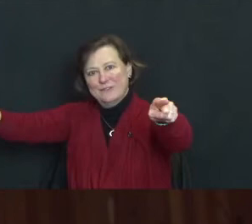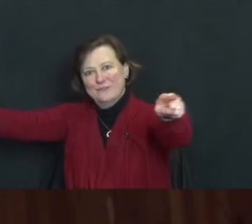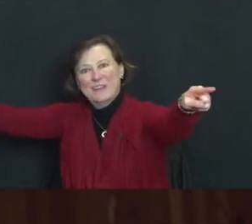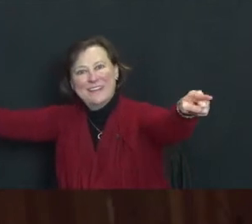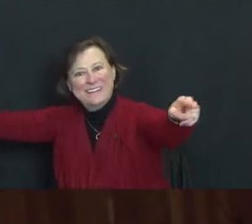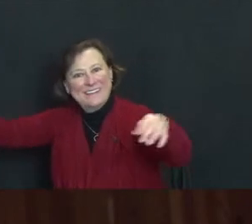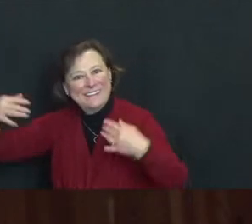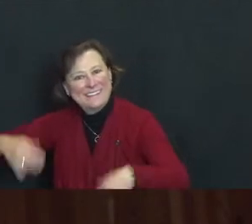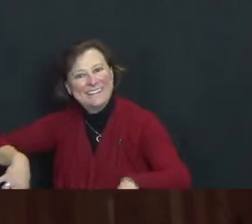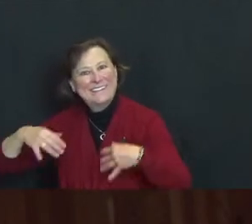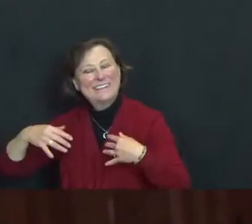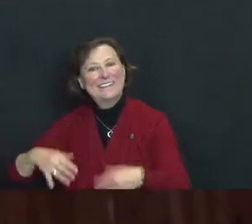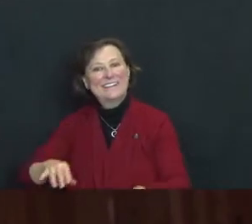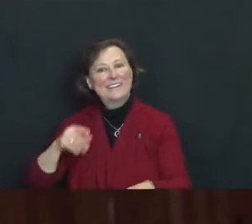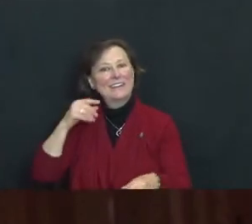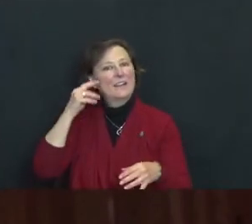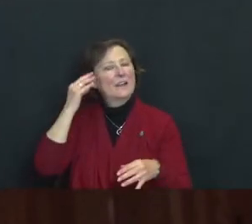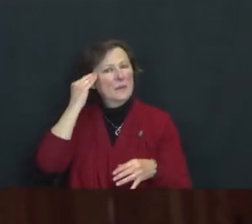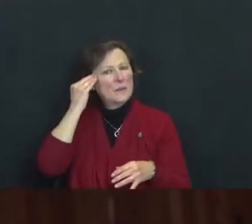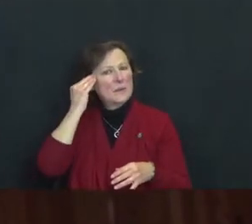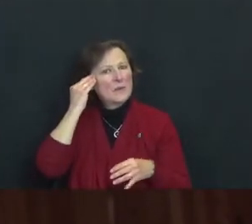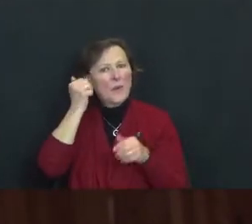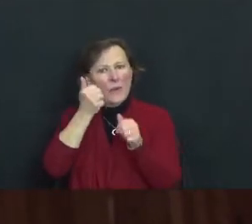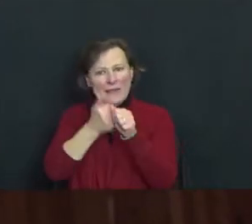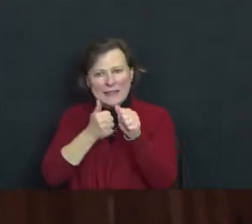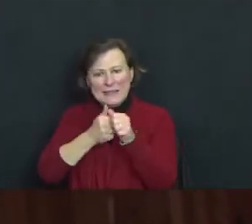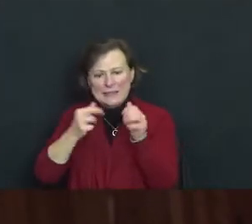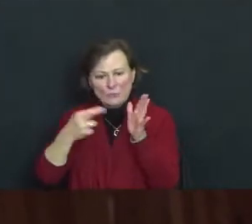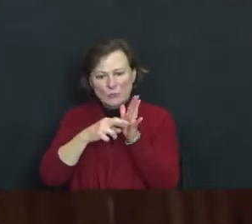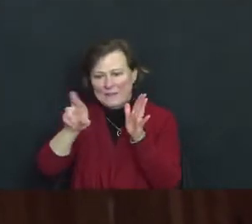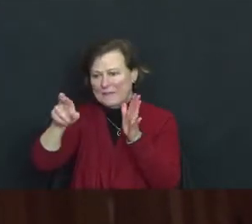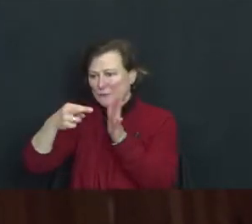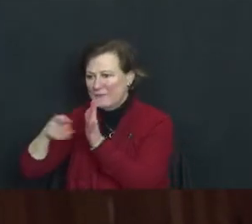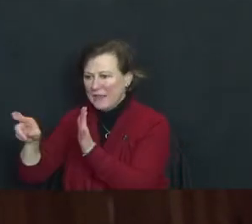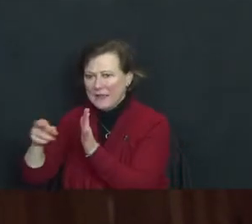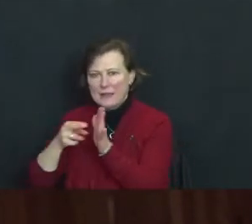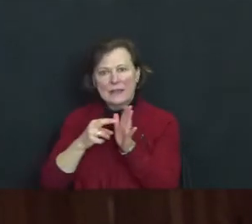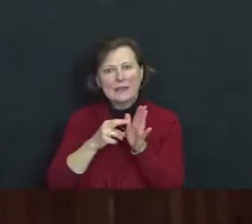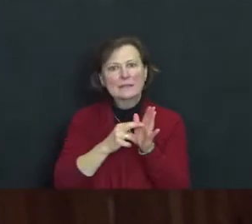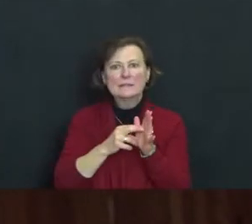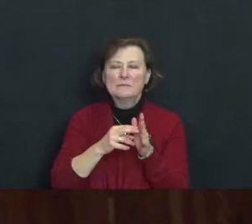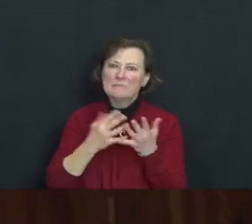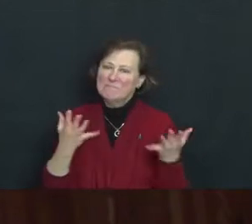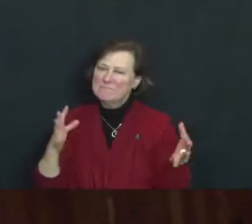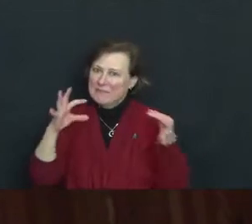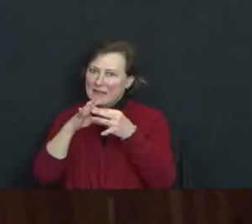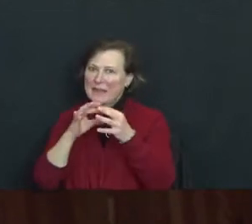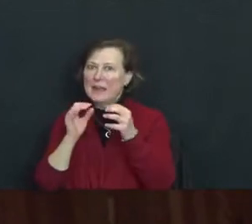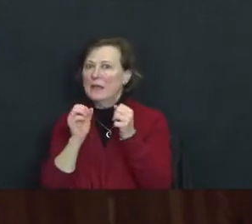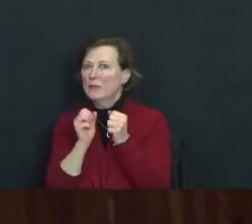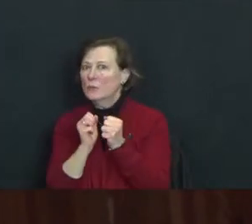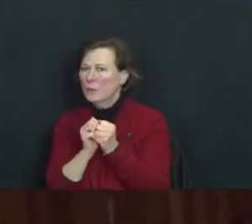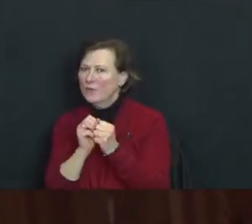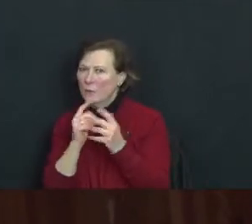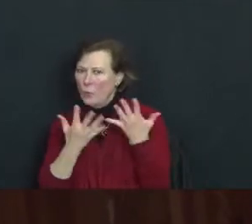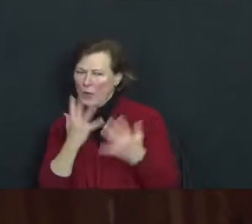Realize too, that the infinite reflections speak to the illusory nature of appearances.